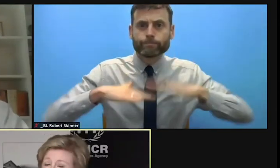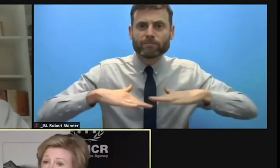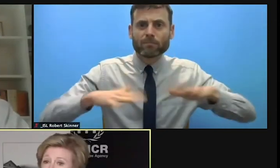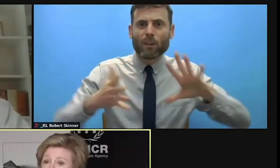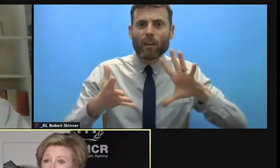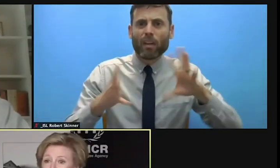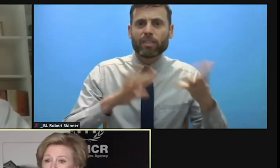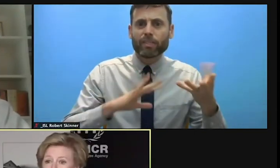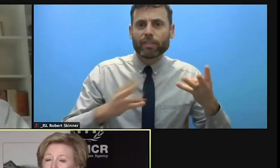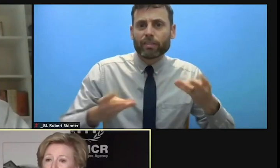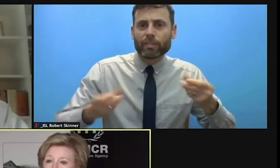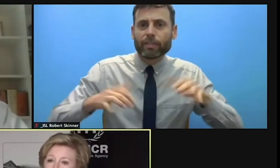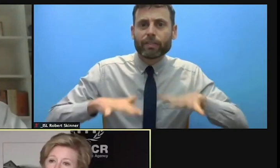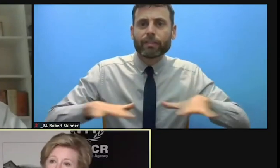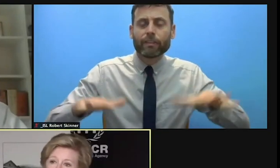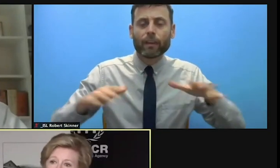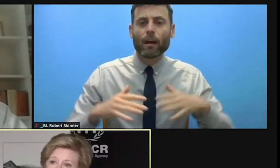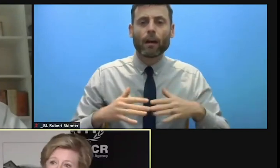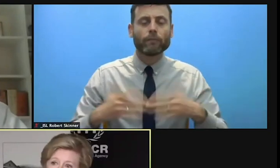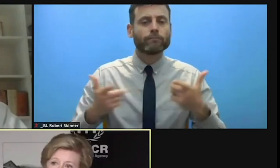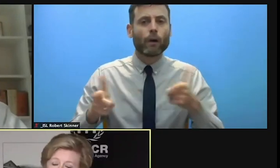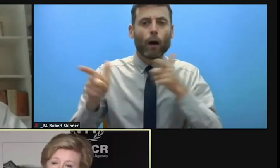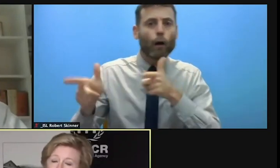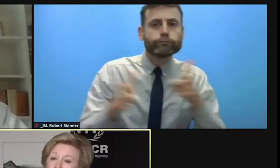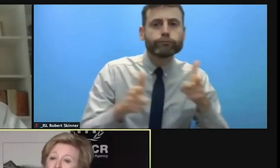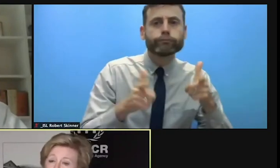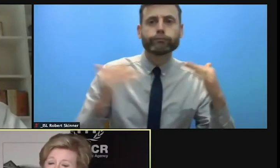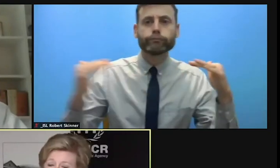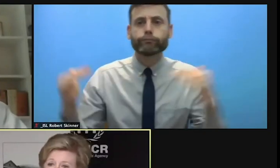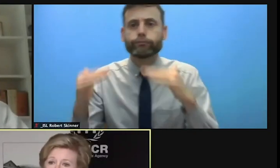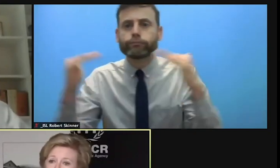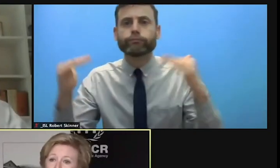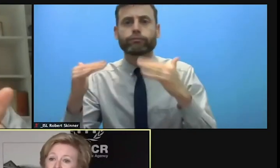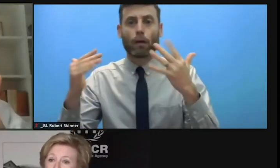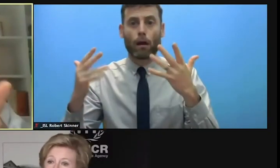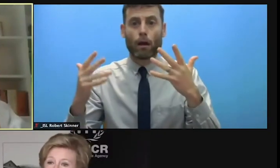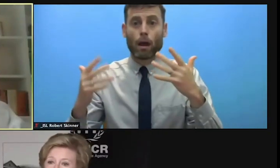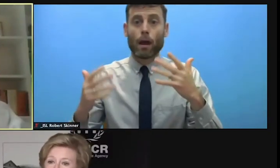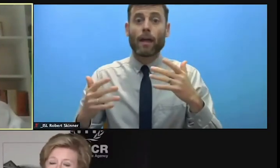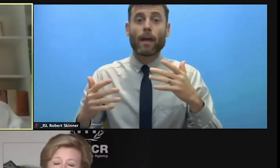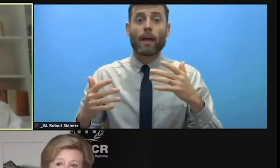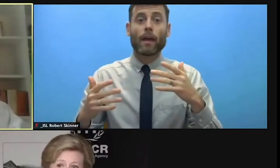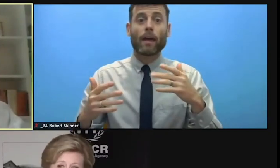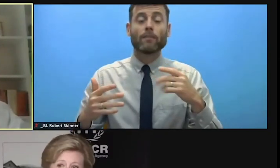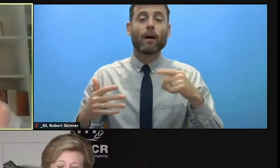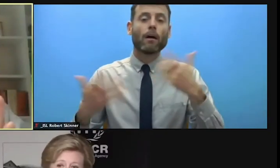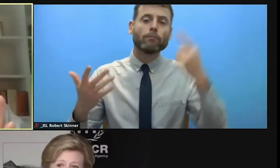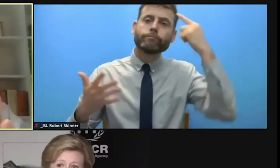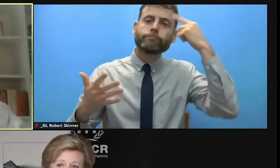often stimulated by concerns over resources. >> CHRIS GUNNESS: Sorry to interrupt you. We'll